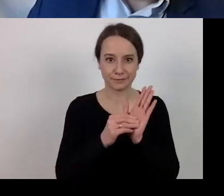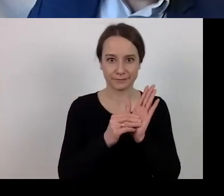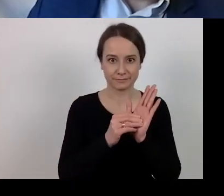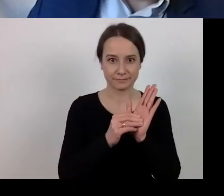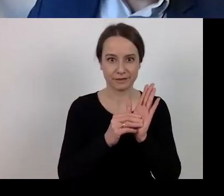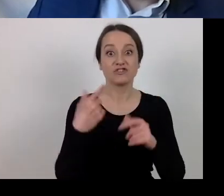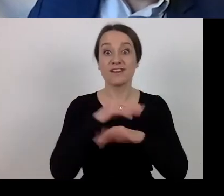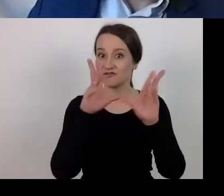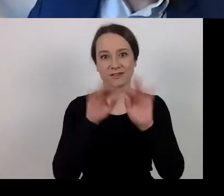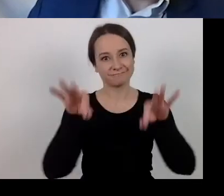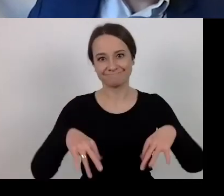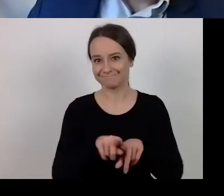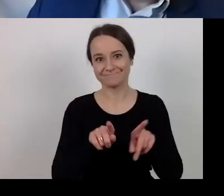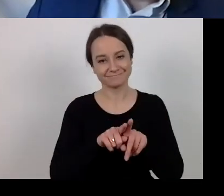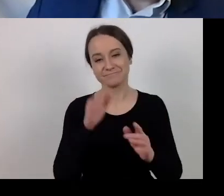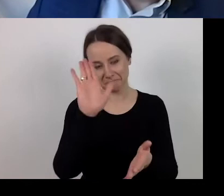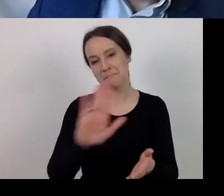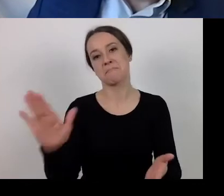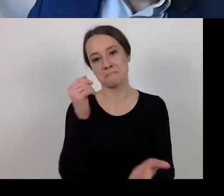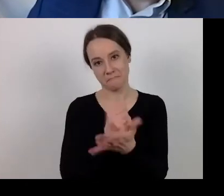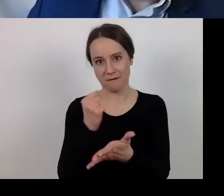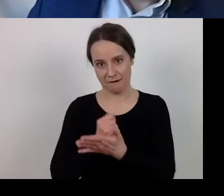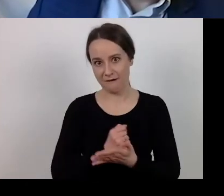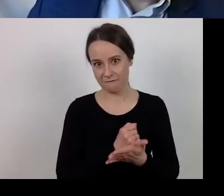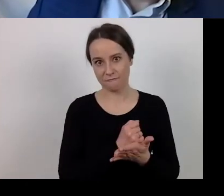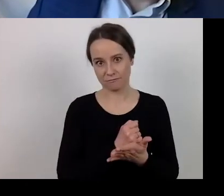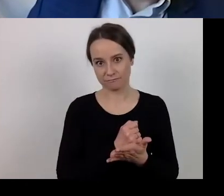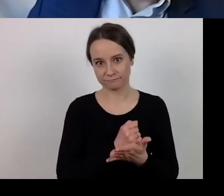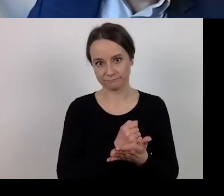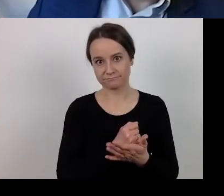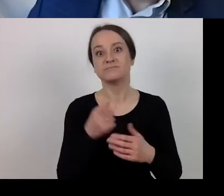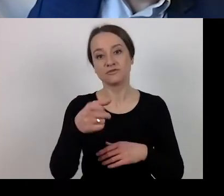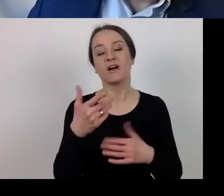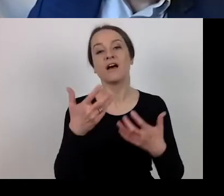have the right to request the annexation of agreements